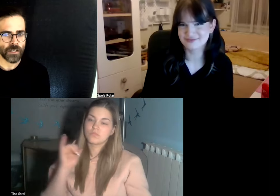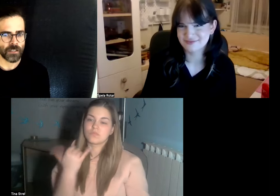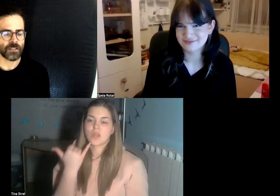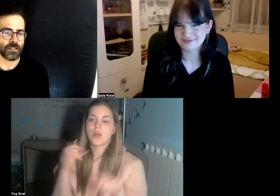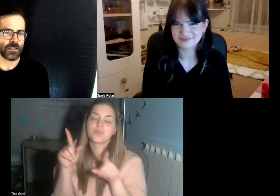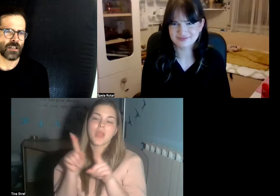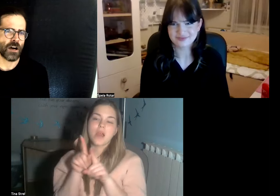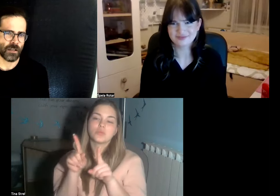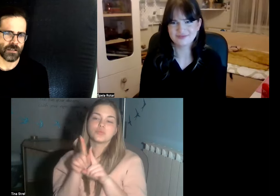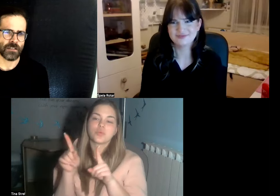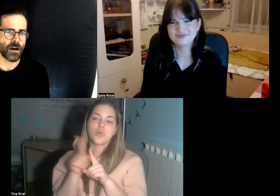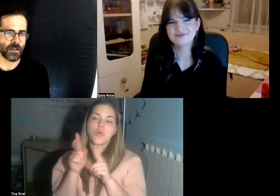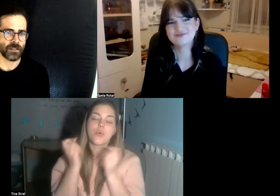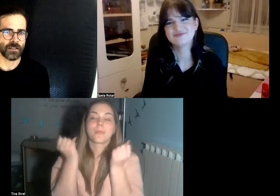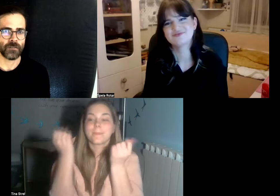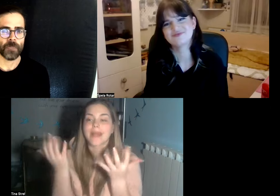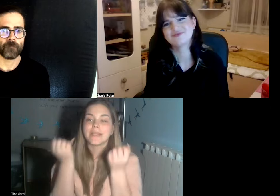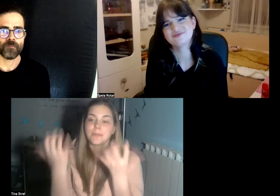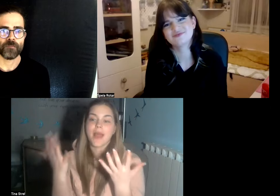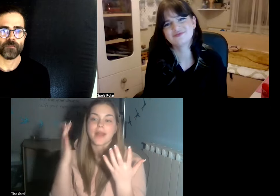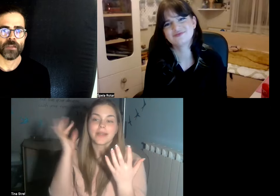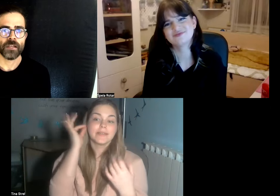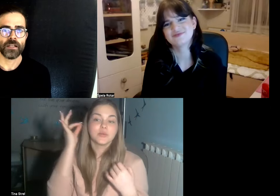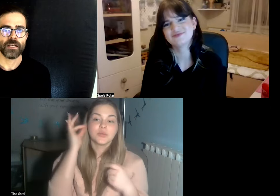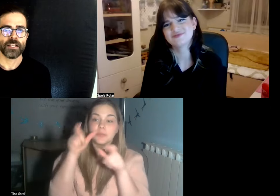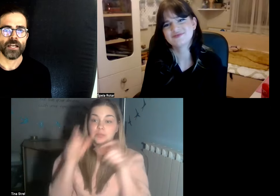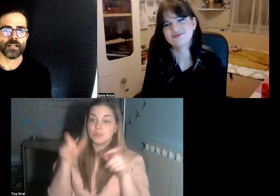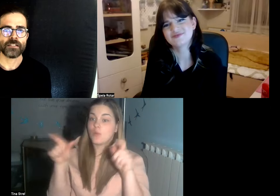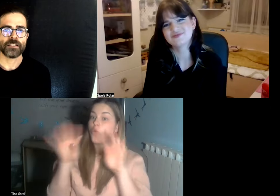it gets it's harder that's hard yeah it's